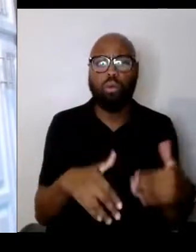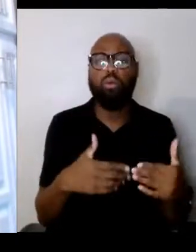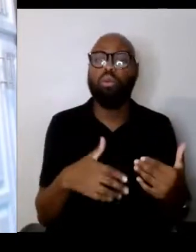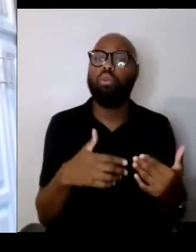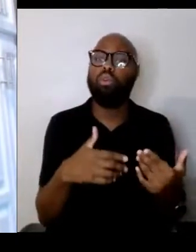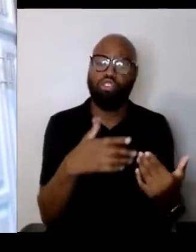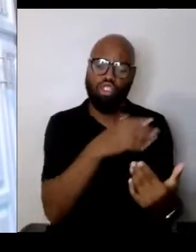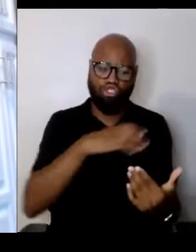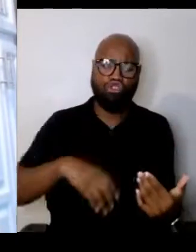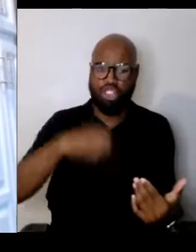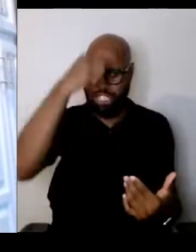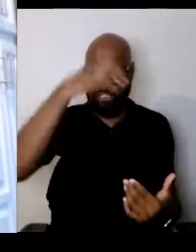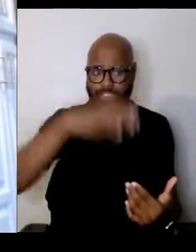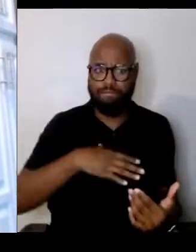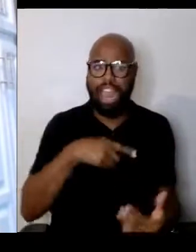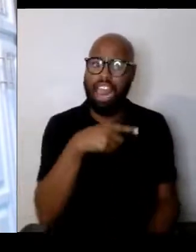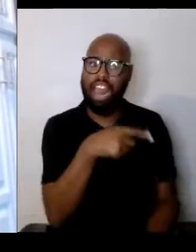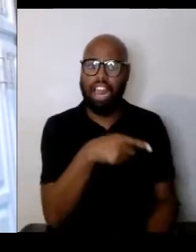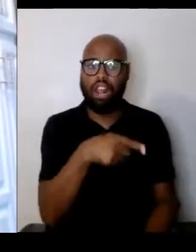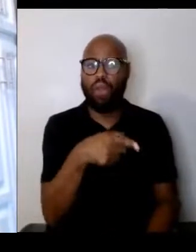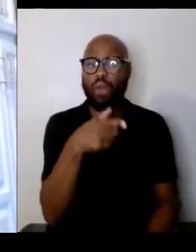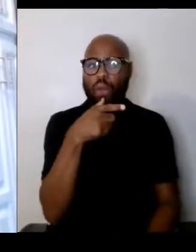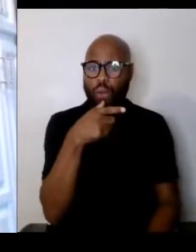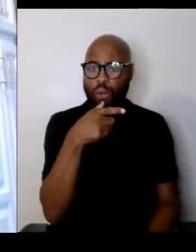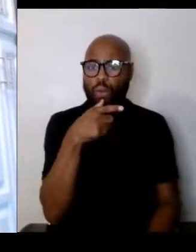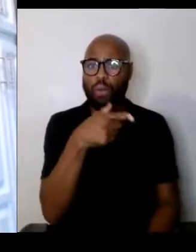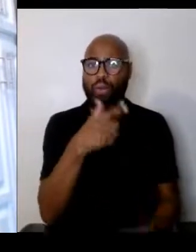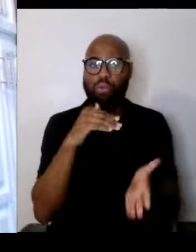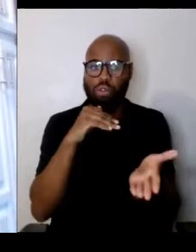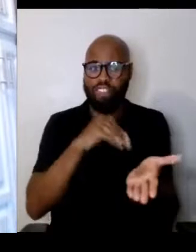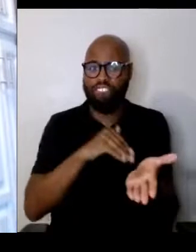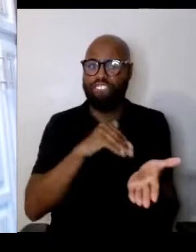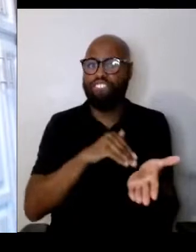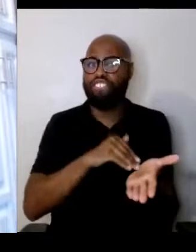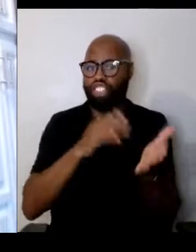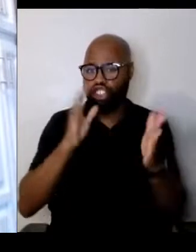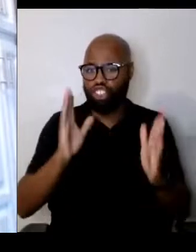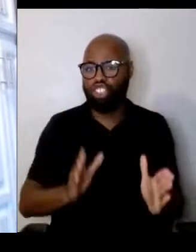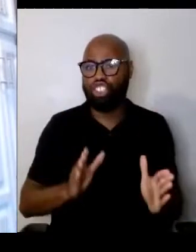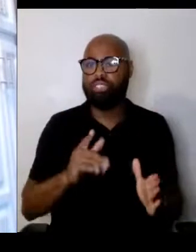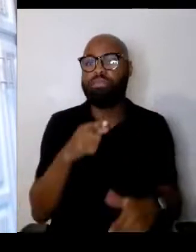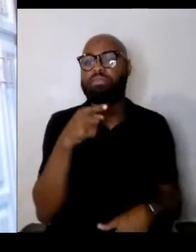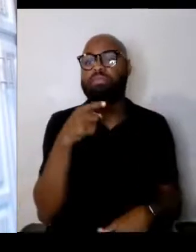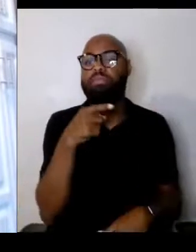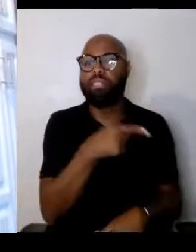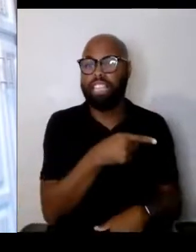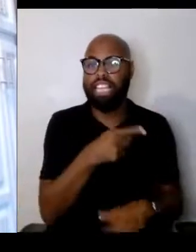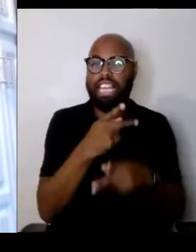who was a physician and he's the one who sort of cared for 10 of us under there